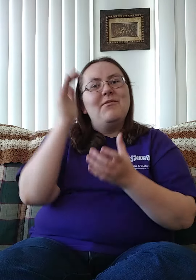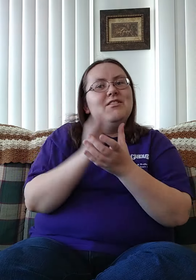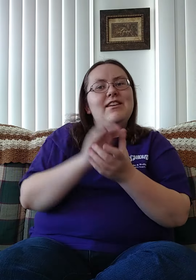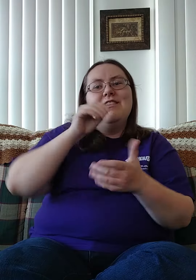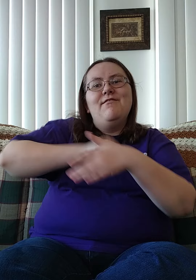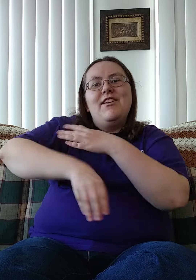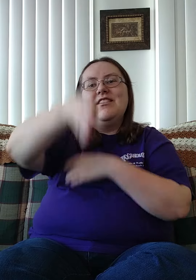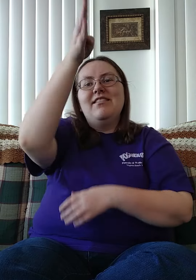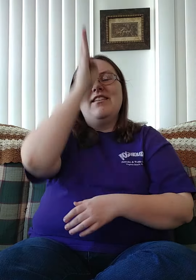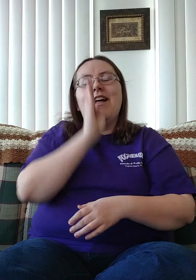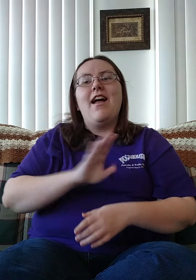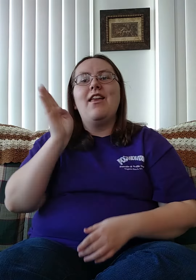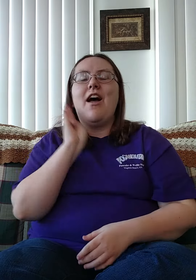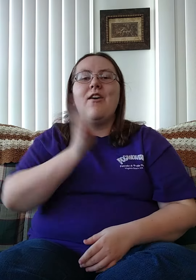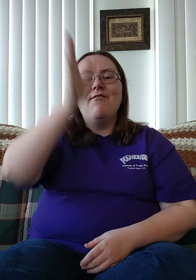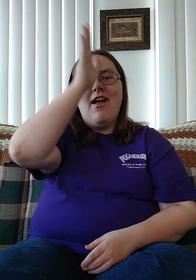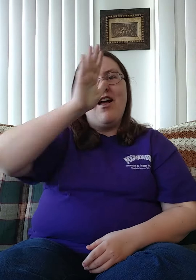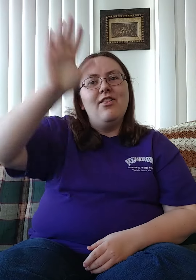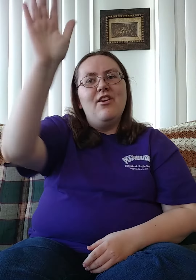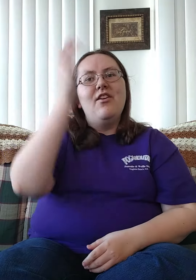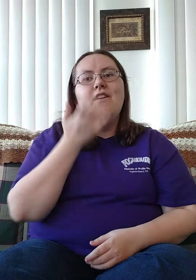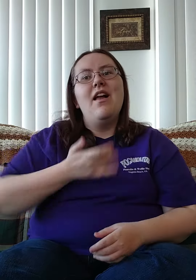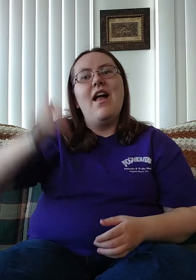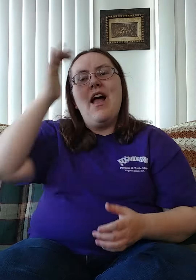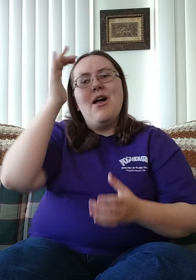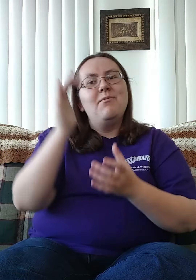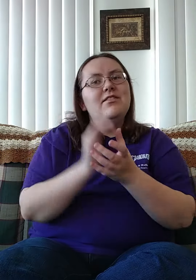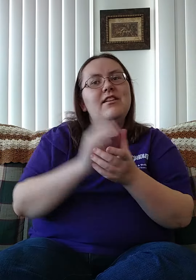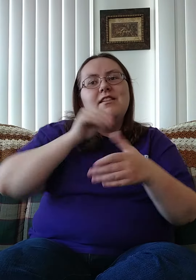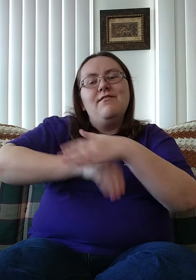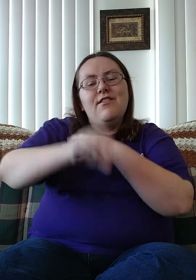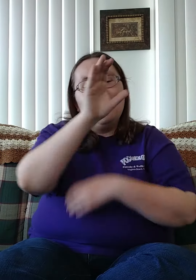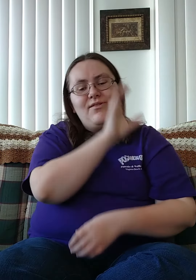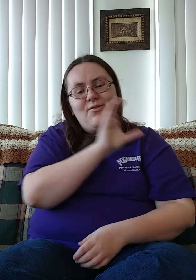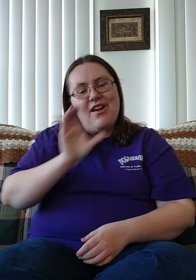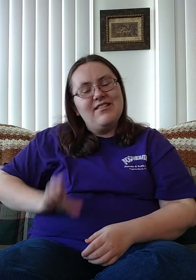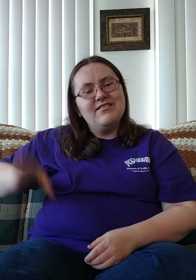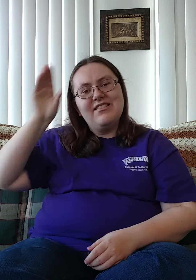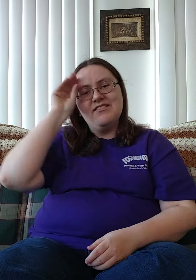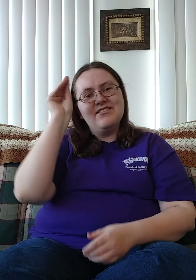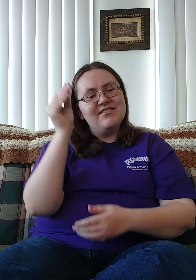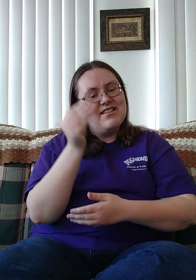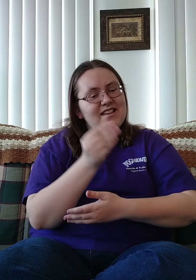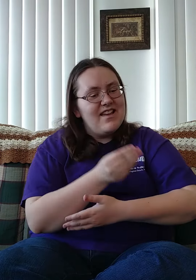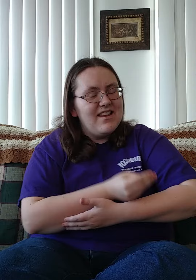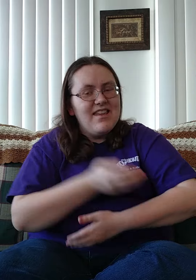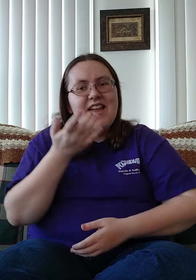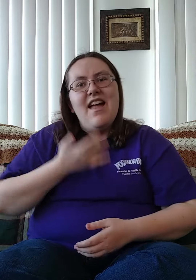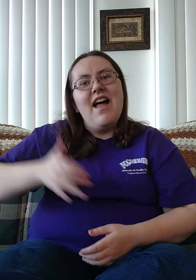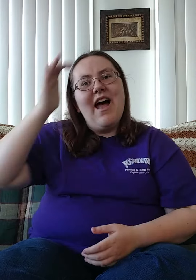I believe in God our Father I believe in Christ the Son